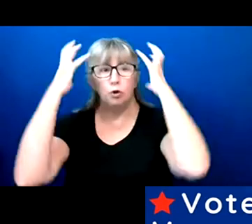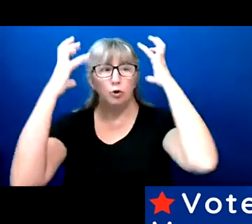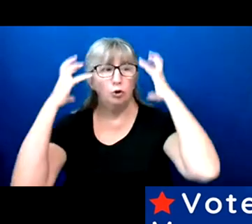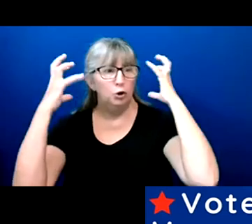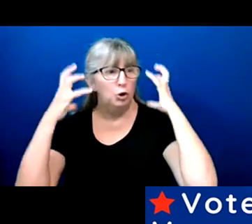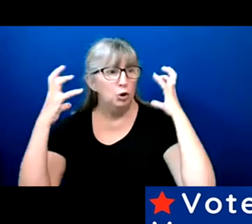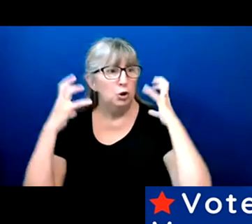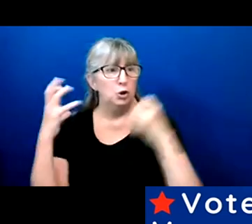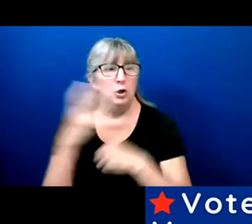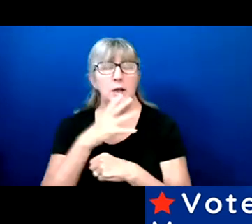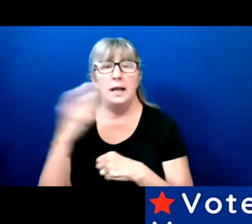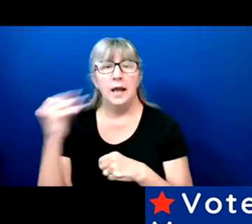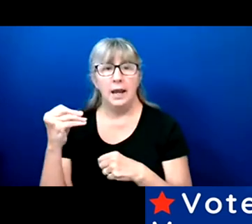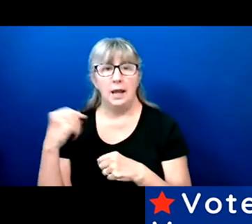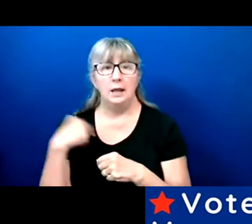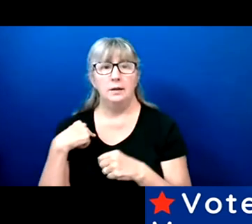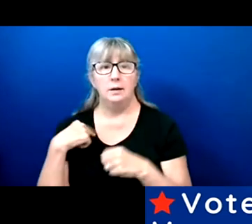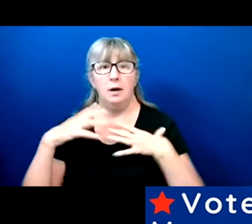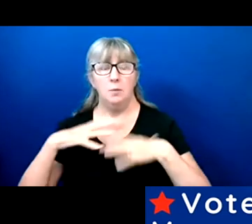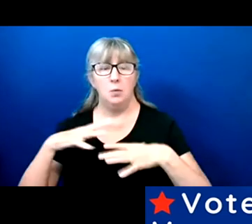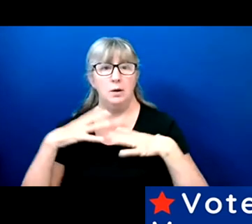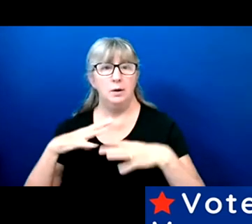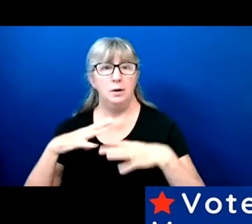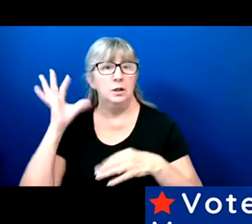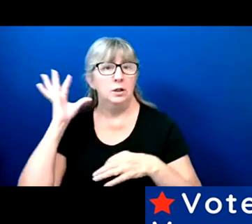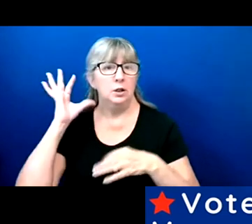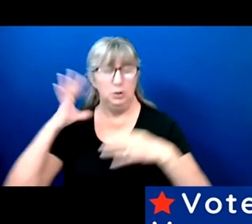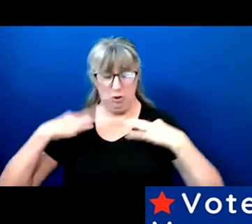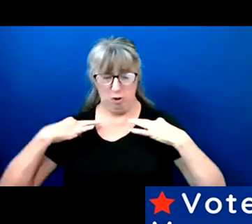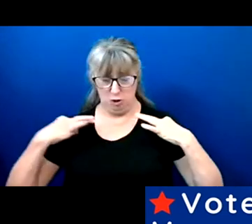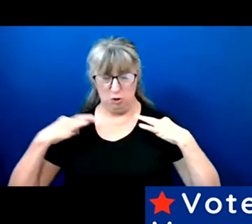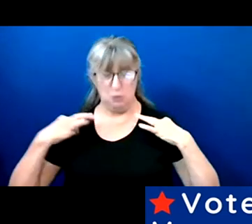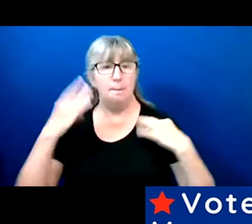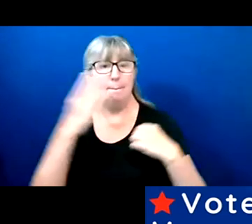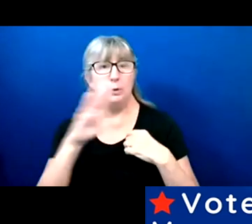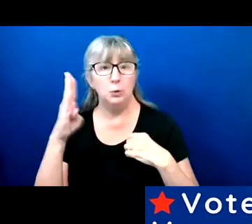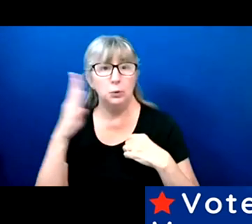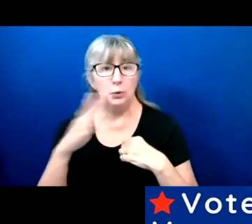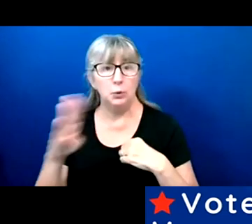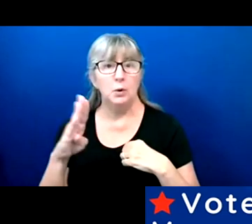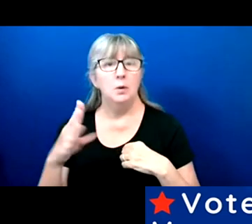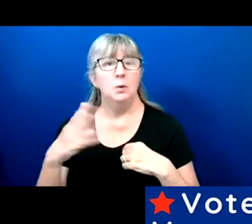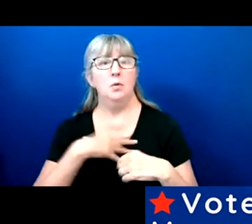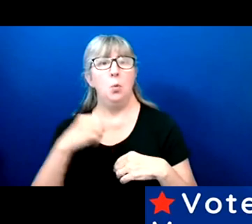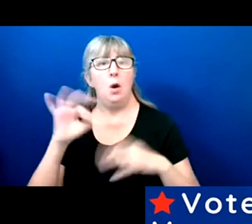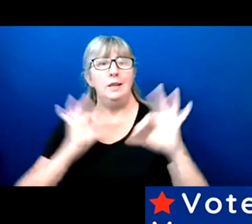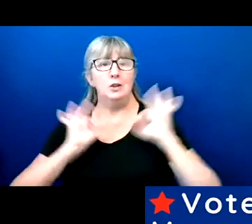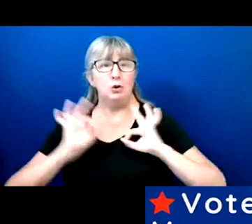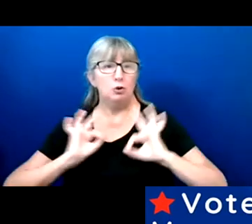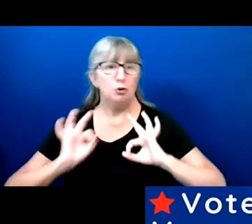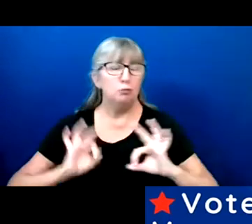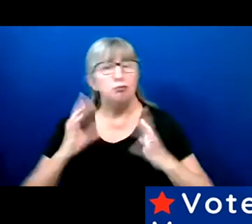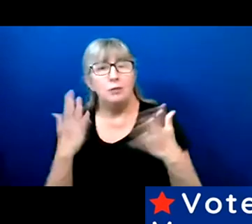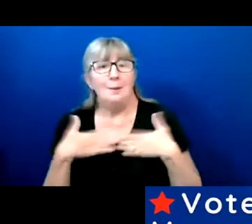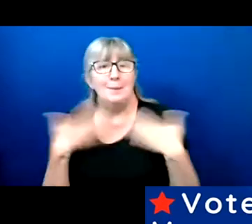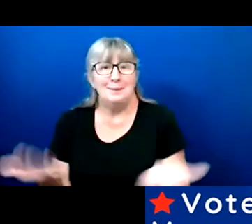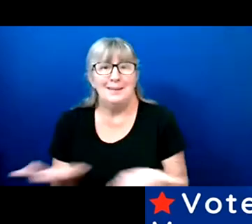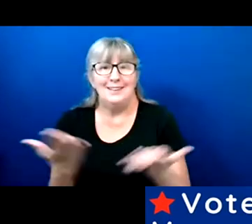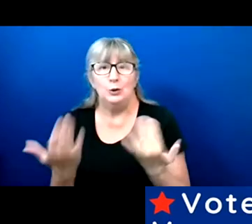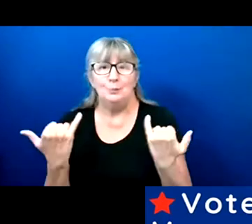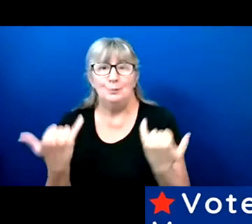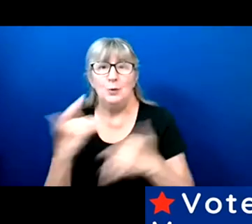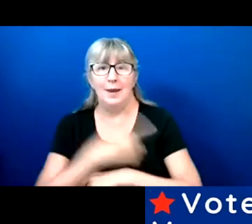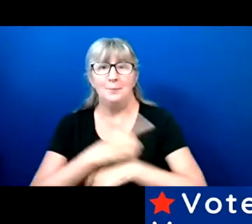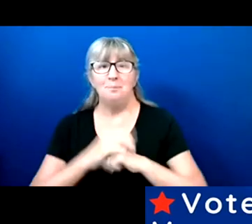And I'm wearing a blouse with blue circles if I'm happy to be here today.